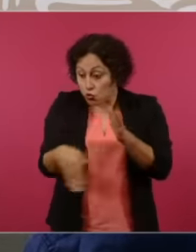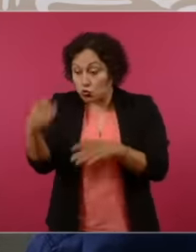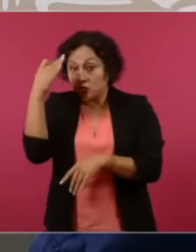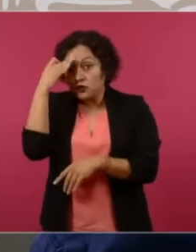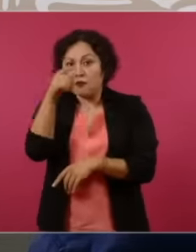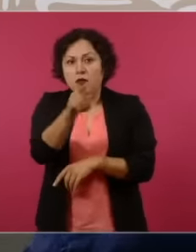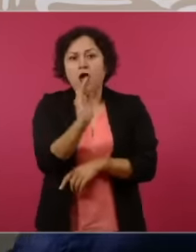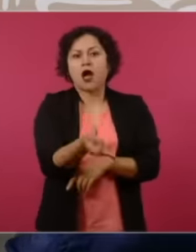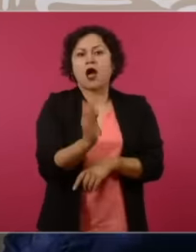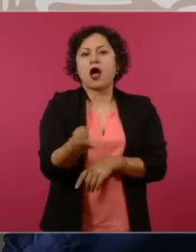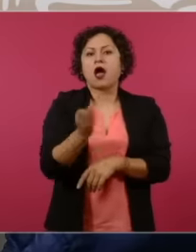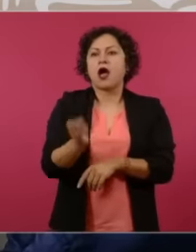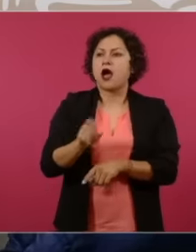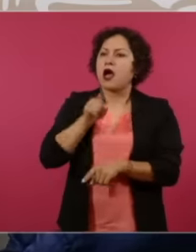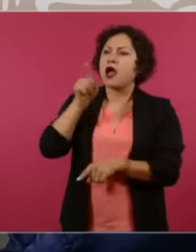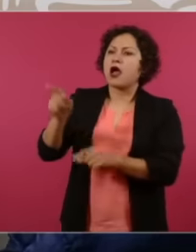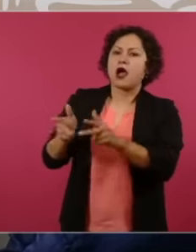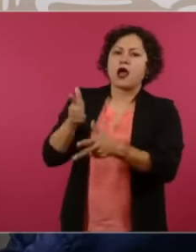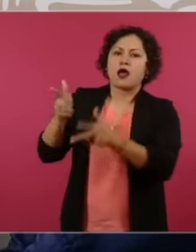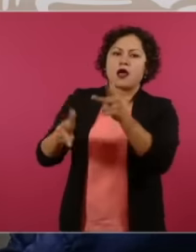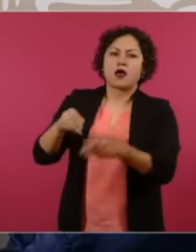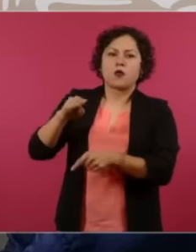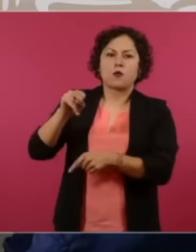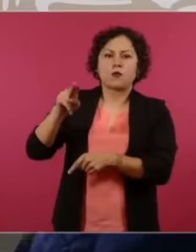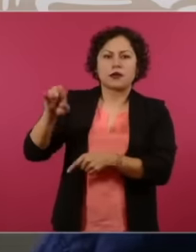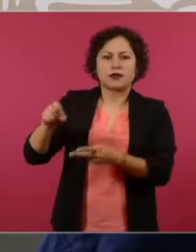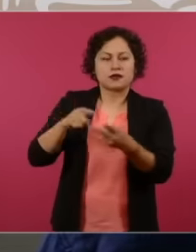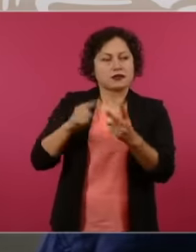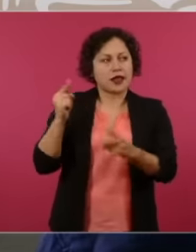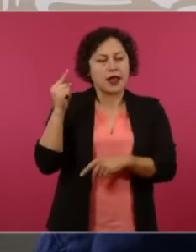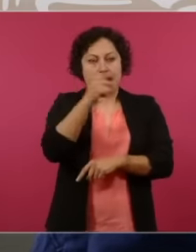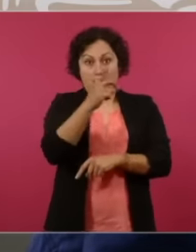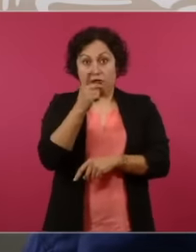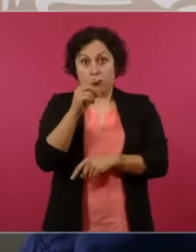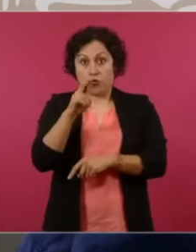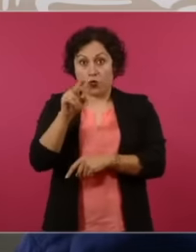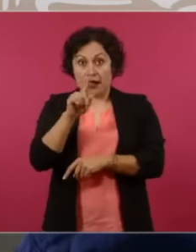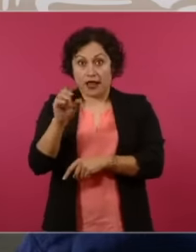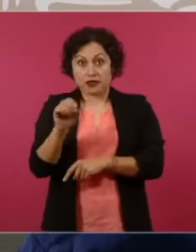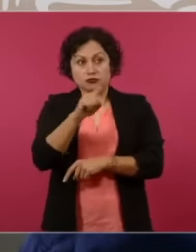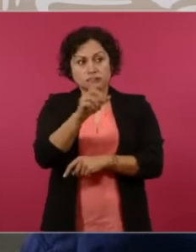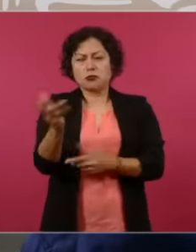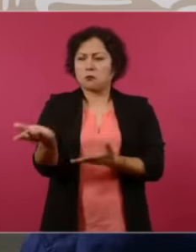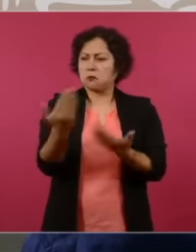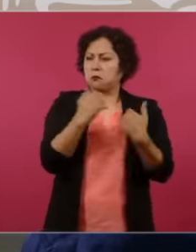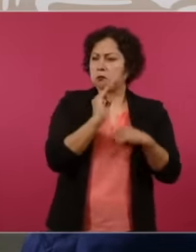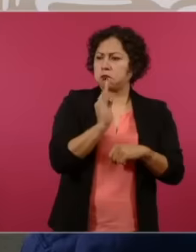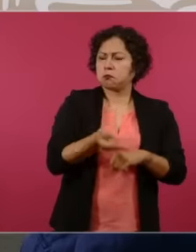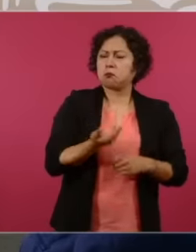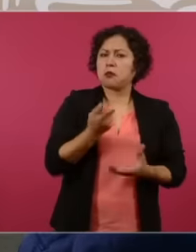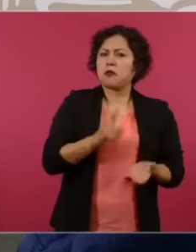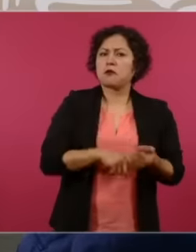Uris' train. Durazo is giving them room. in your government so that they do this work so